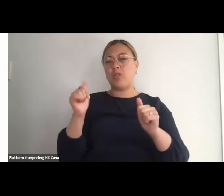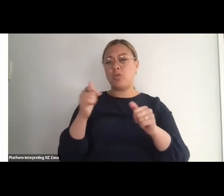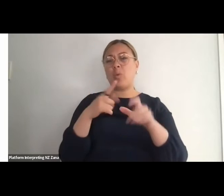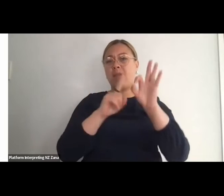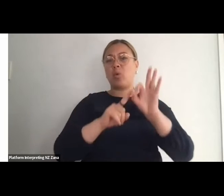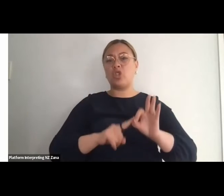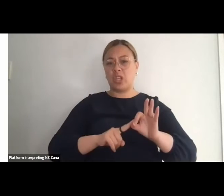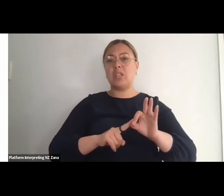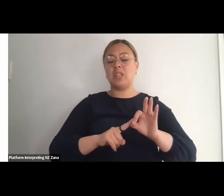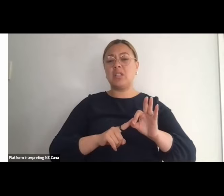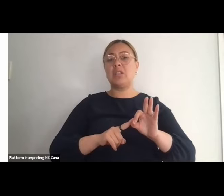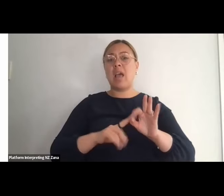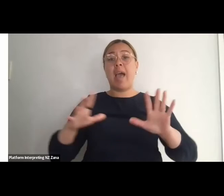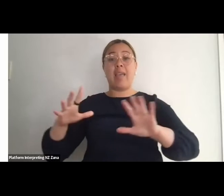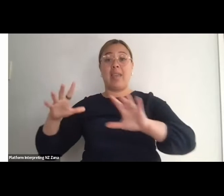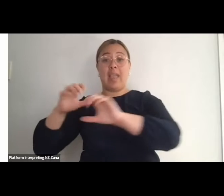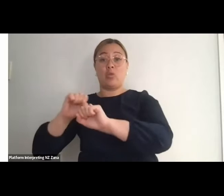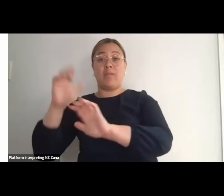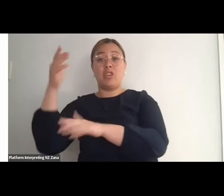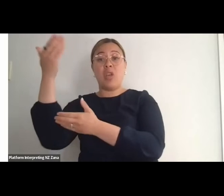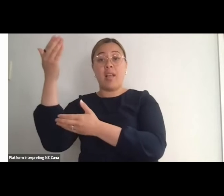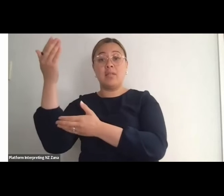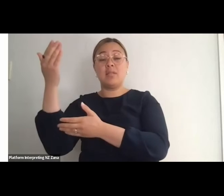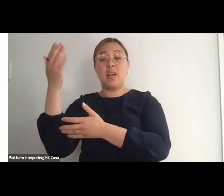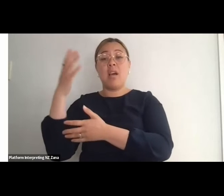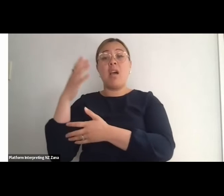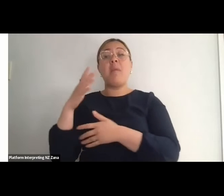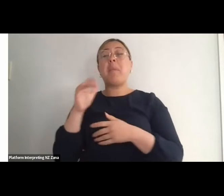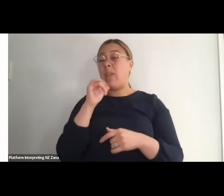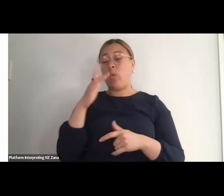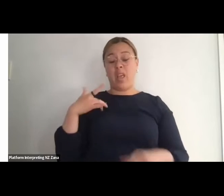the middle feel free to pop it in the chat either publicly or if you want to send it anonymously